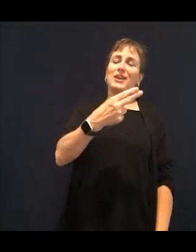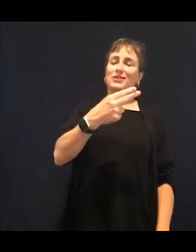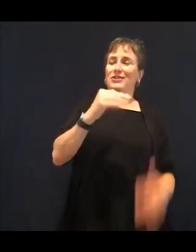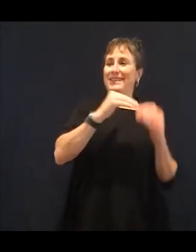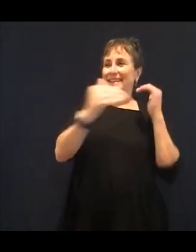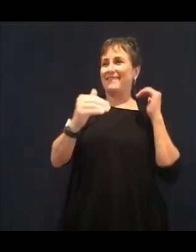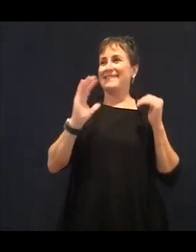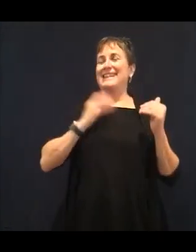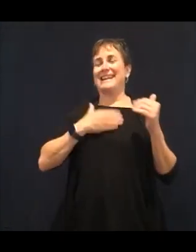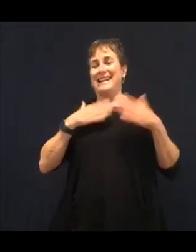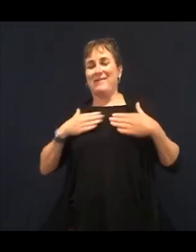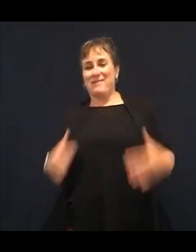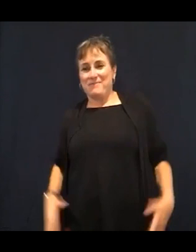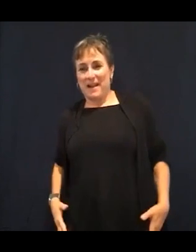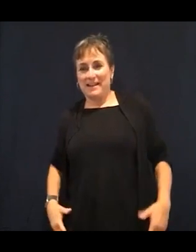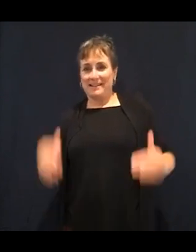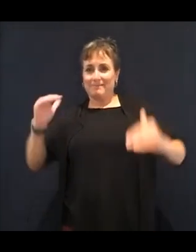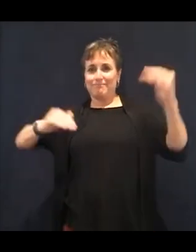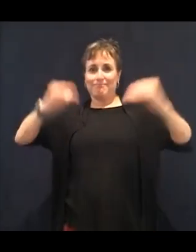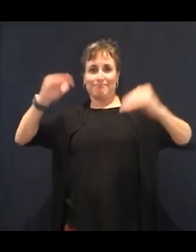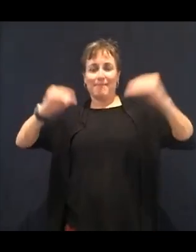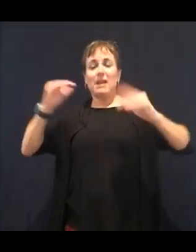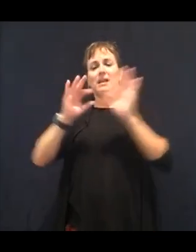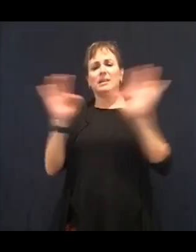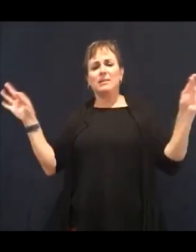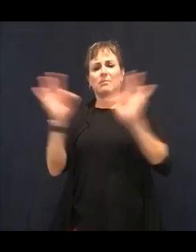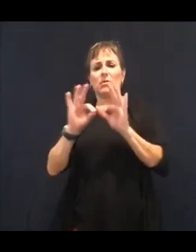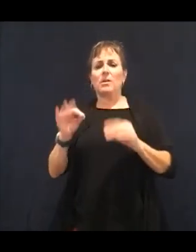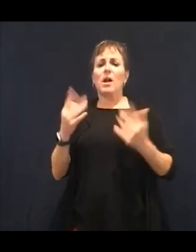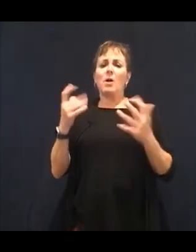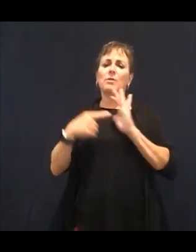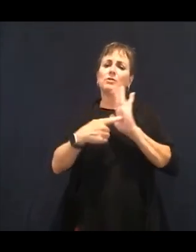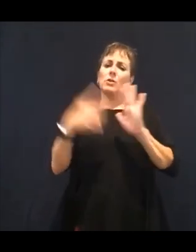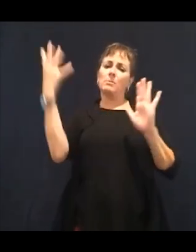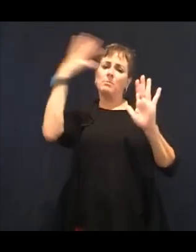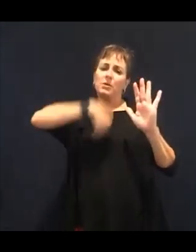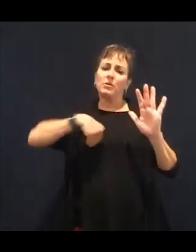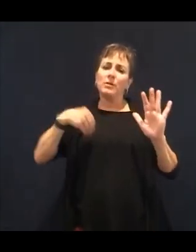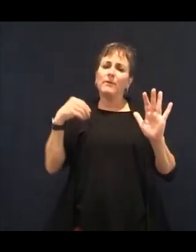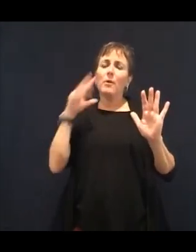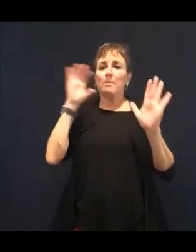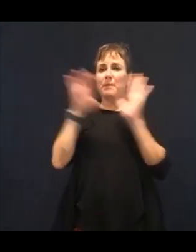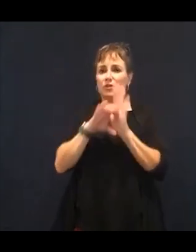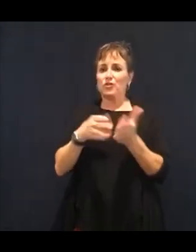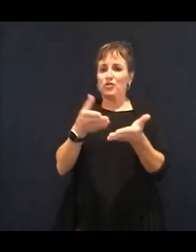pigmentation. I know you've heard the saying, you know, eat the rainbow.